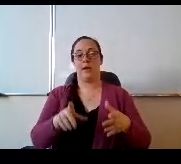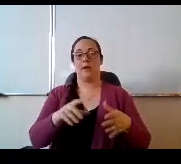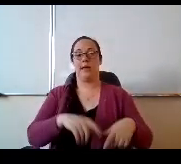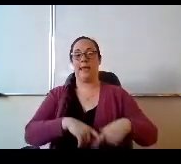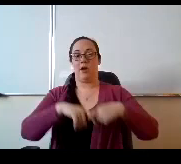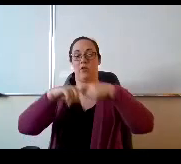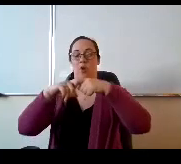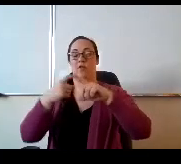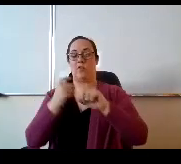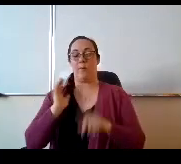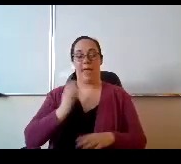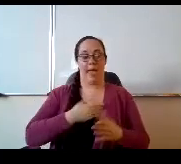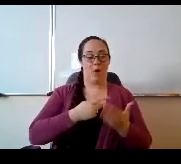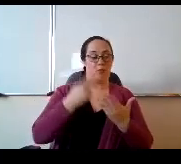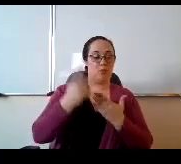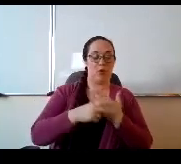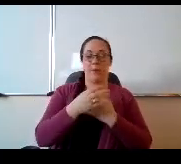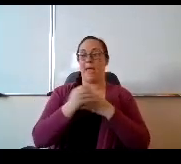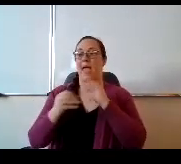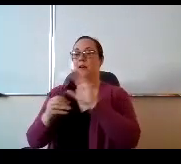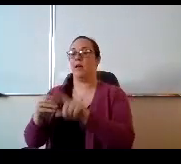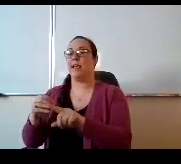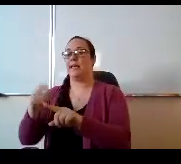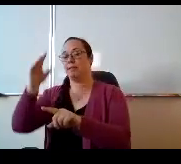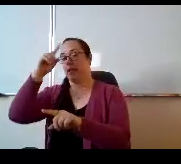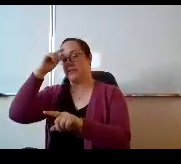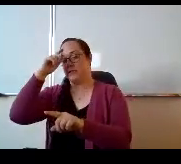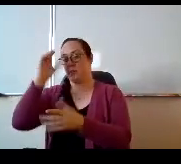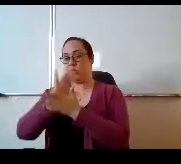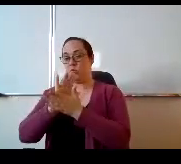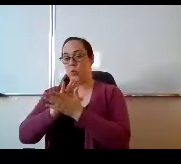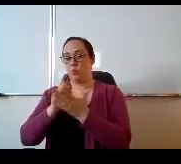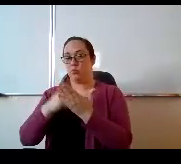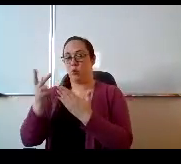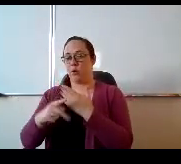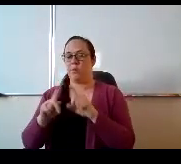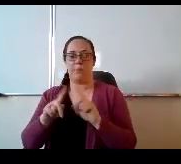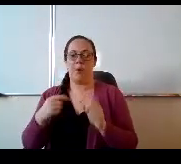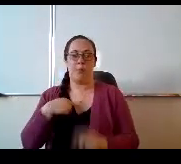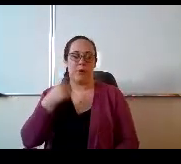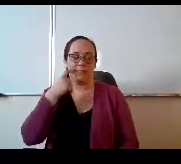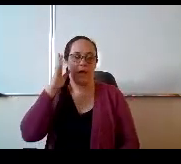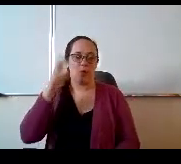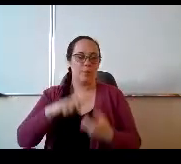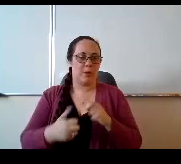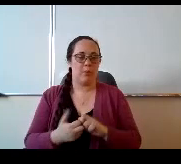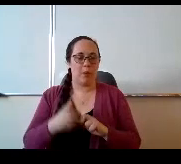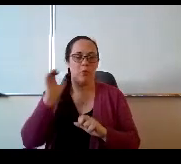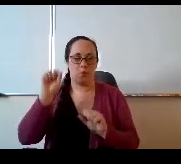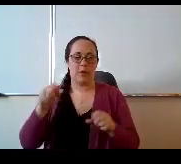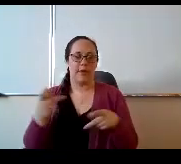Royer's Summer school programs, but we don't feel that will be an issue and will be able to work it